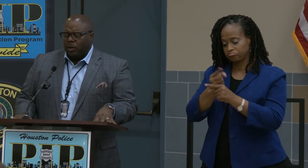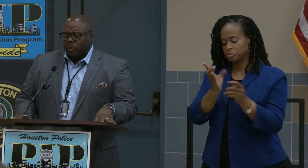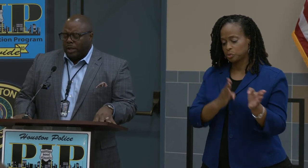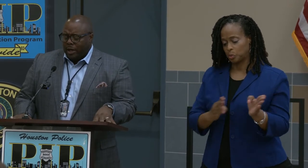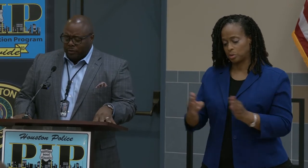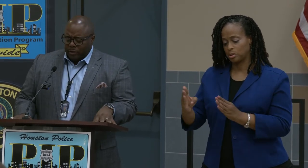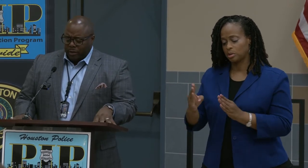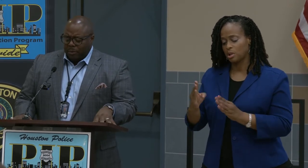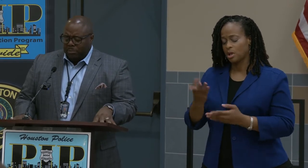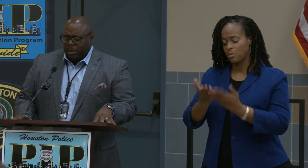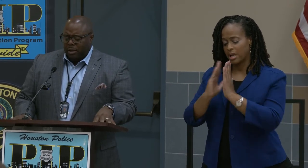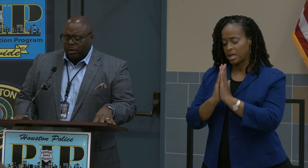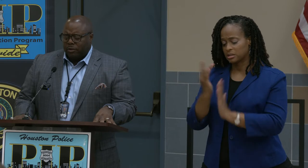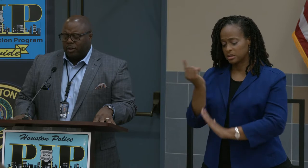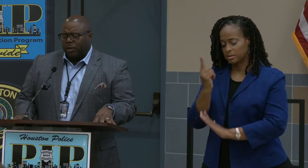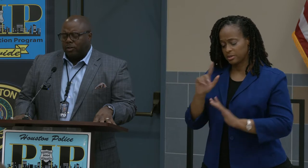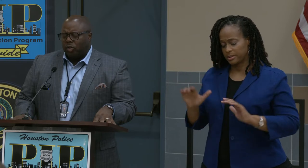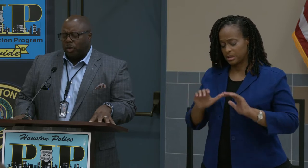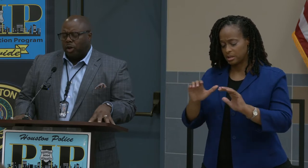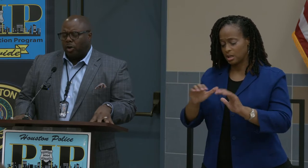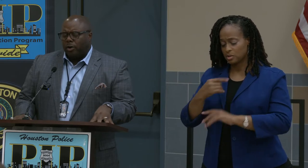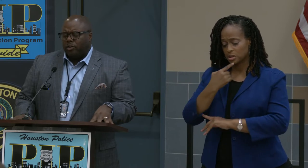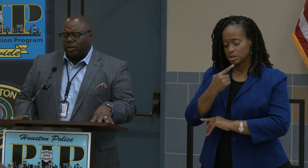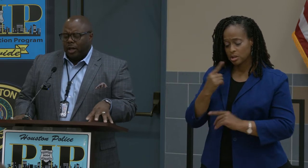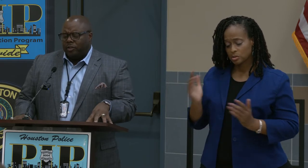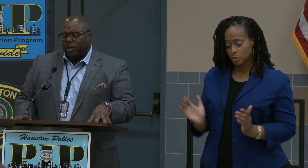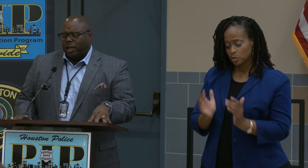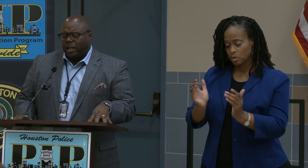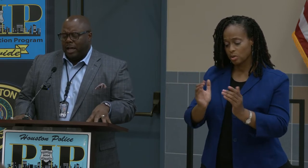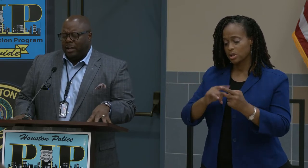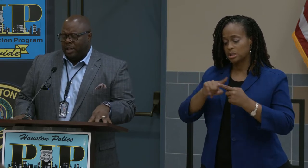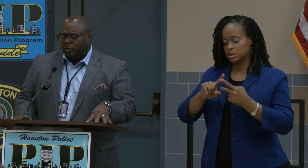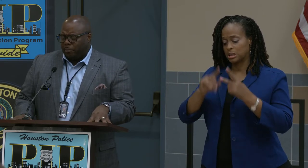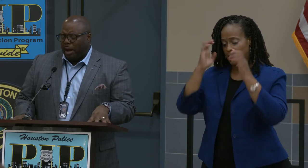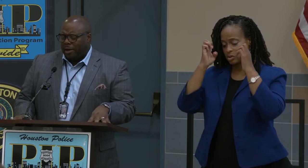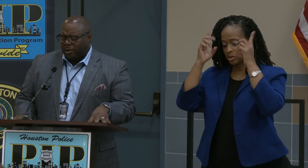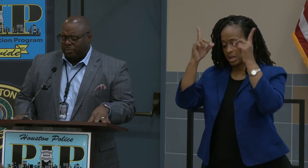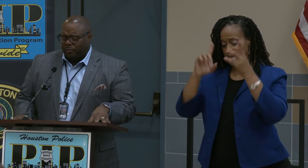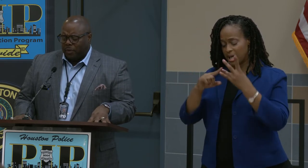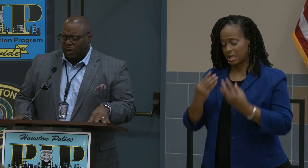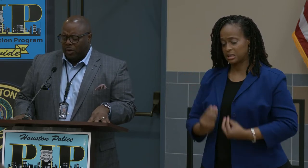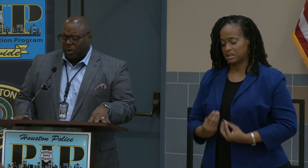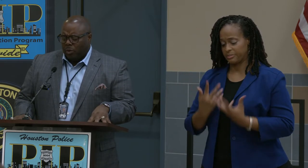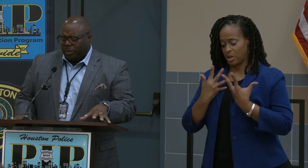We ask that something be done or said to encourage, educate and inspire. We thank